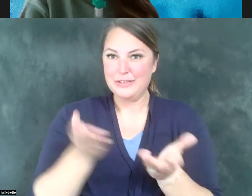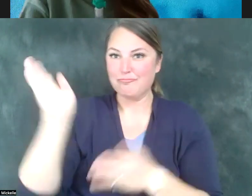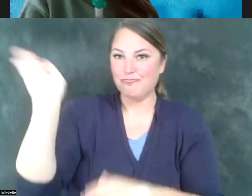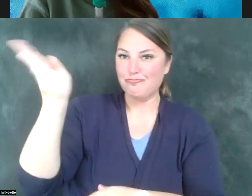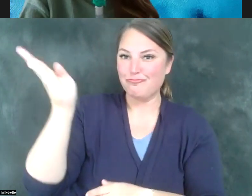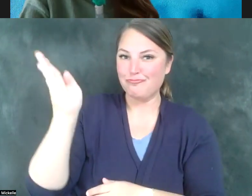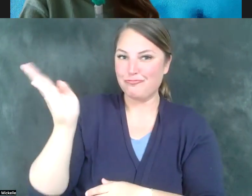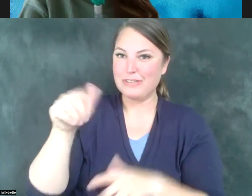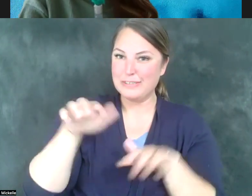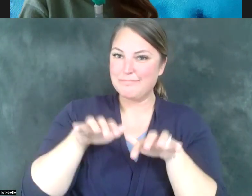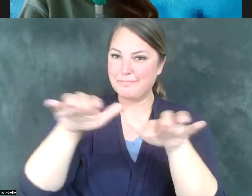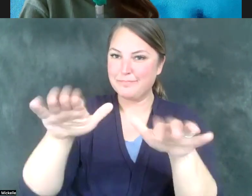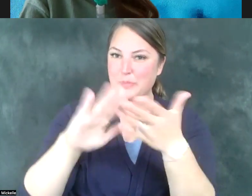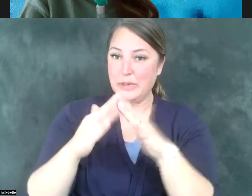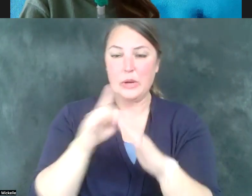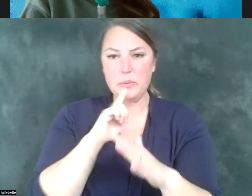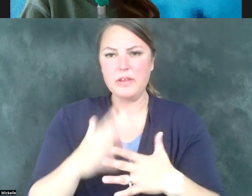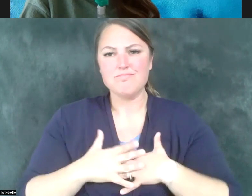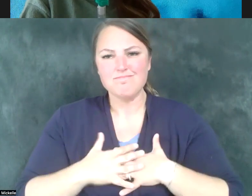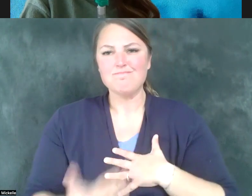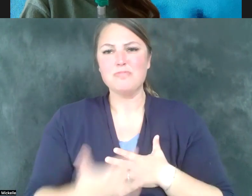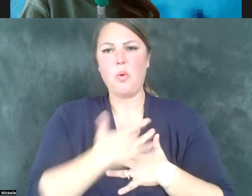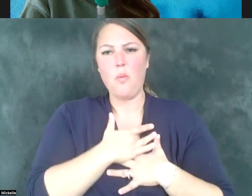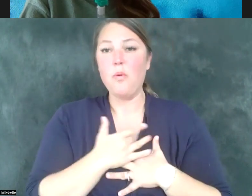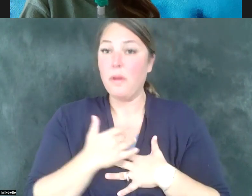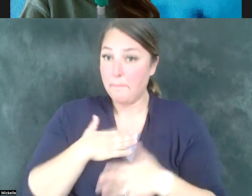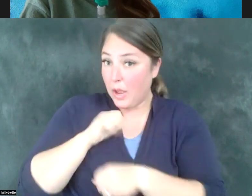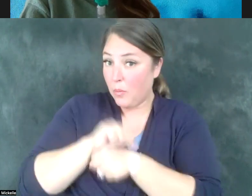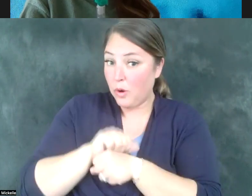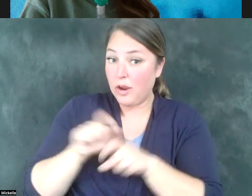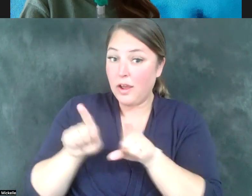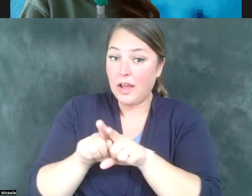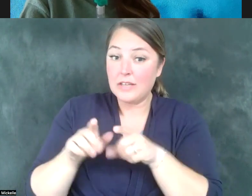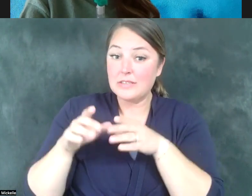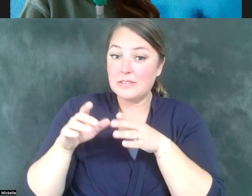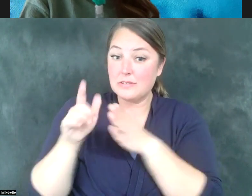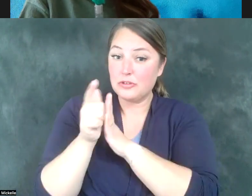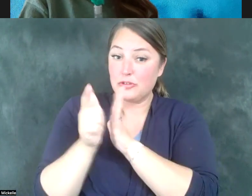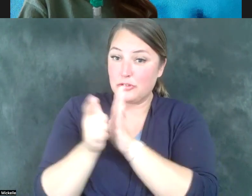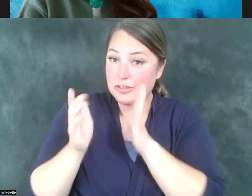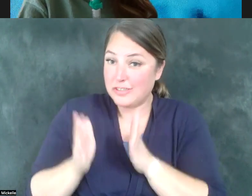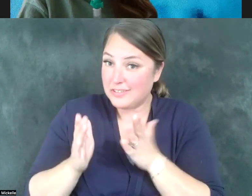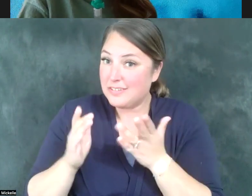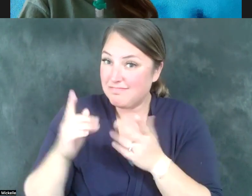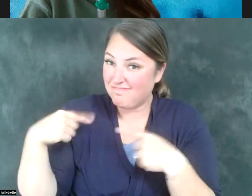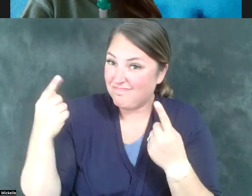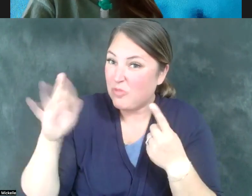It hits close to home for me. My work as a lawyer is for 25 or 30 years now,